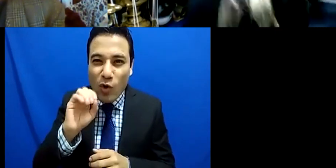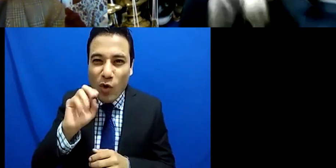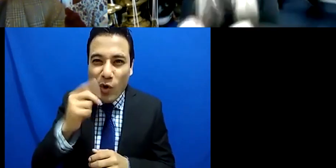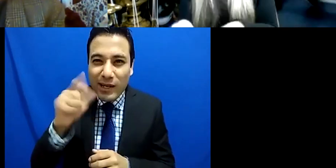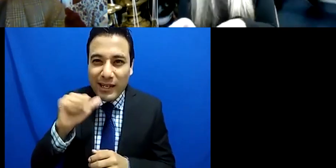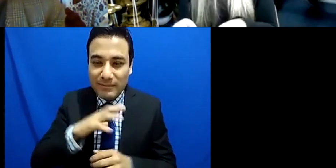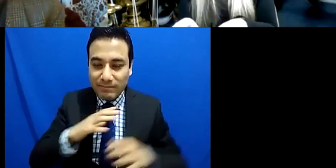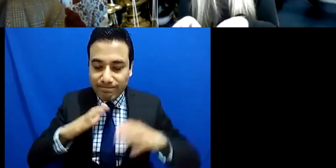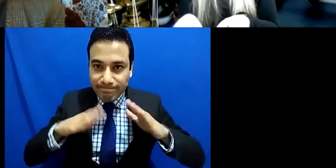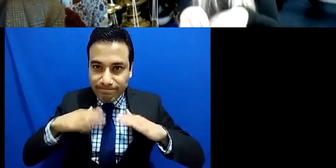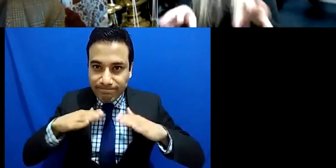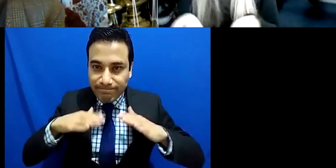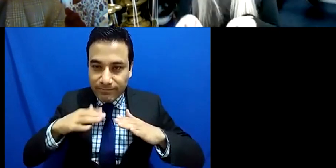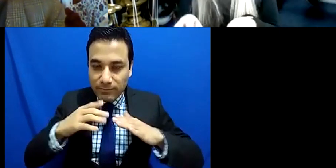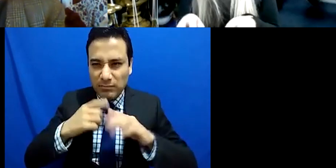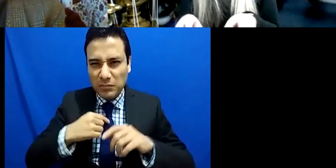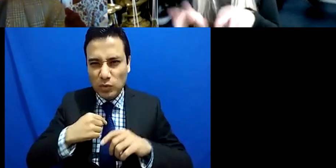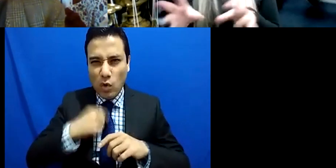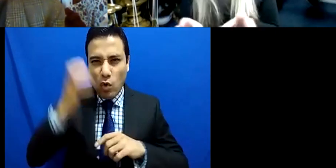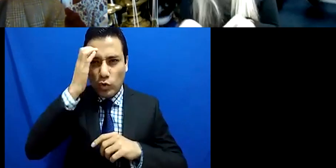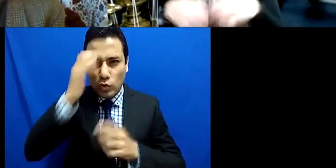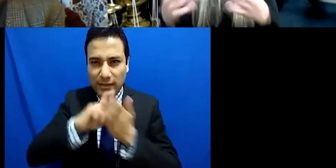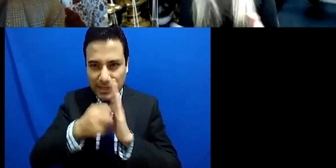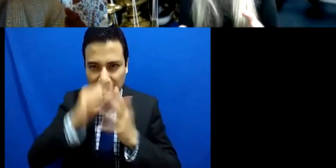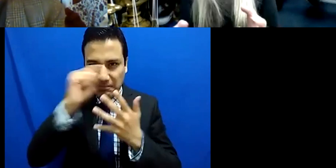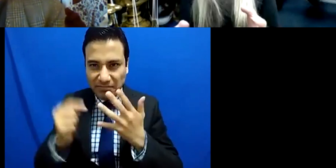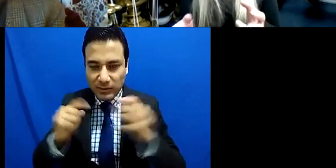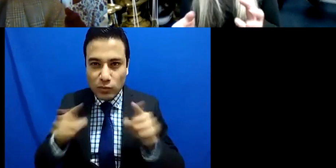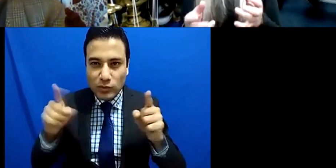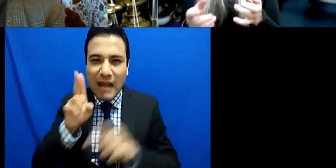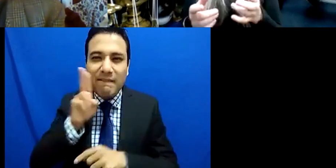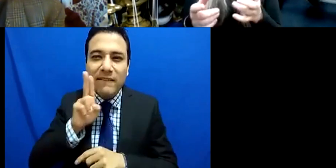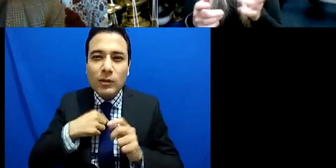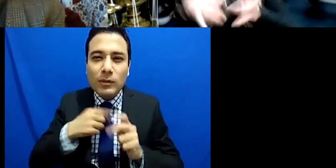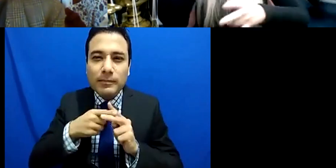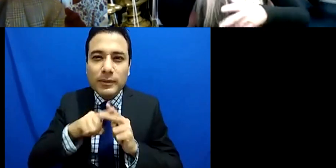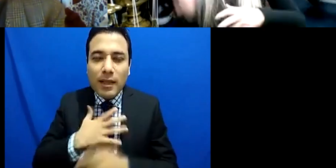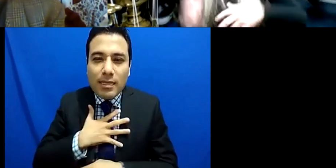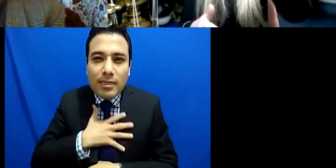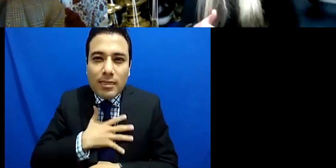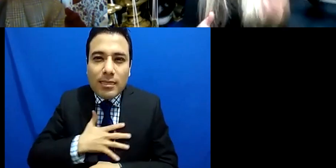be perhaps experimented with on the cajon or on the conga so it might look or appear ridiculous